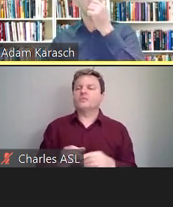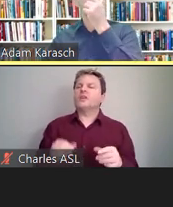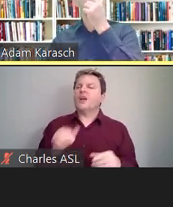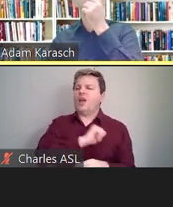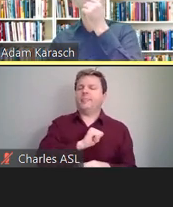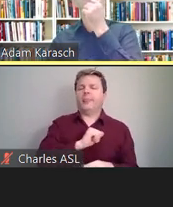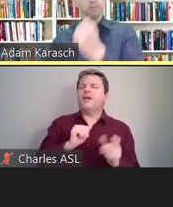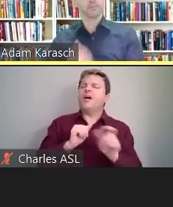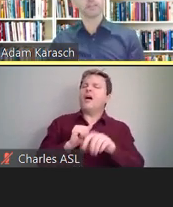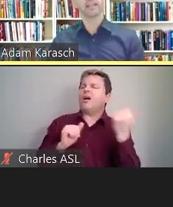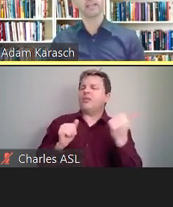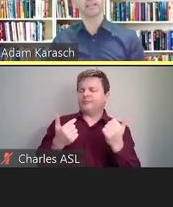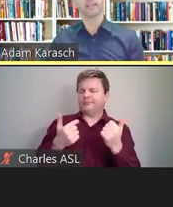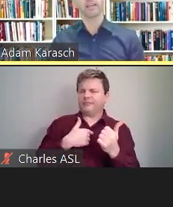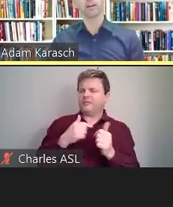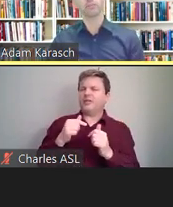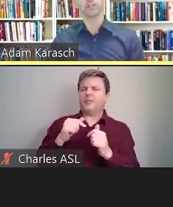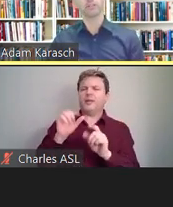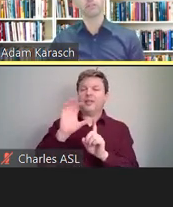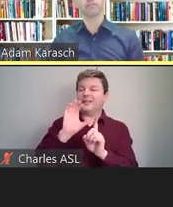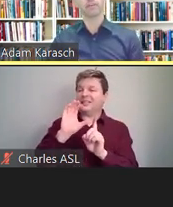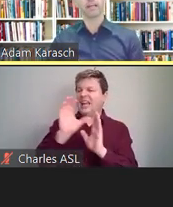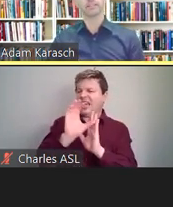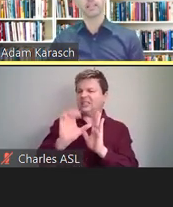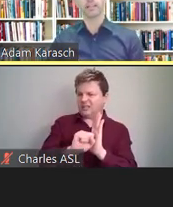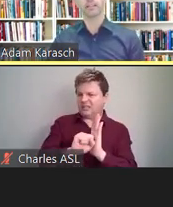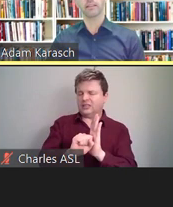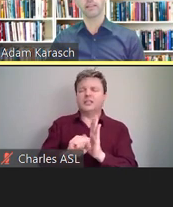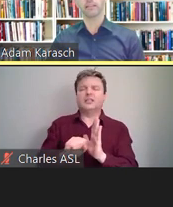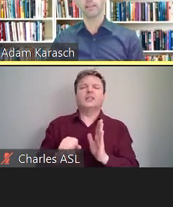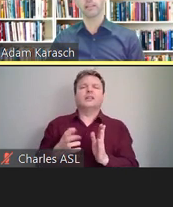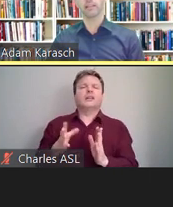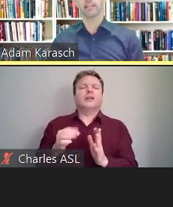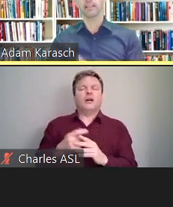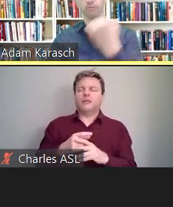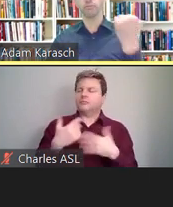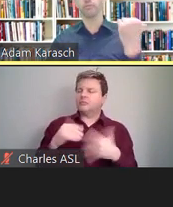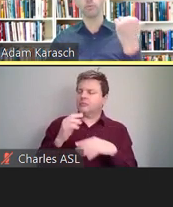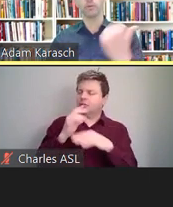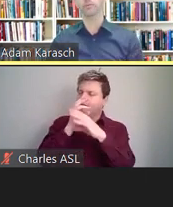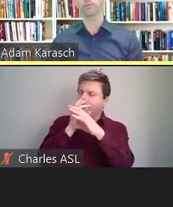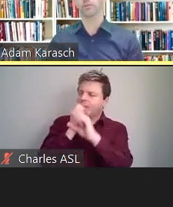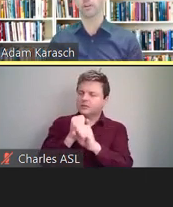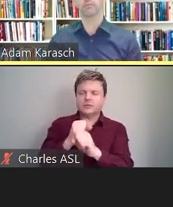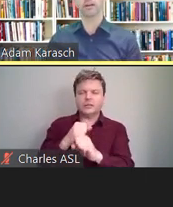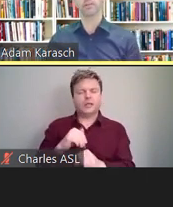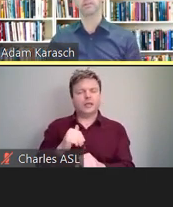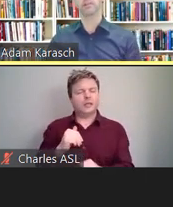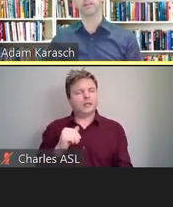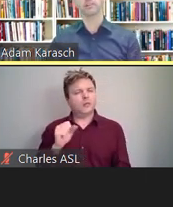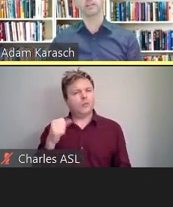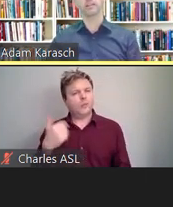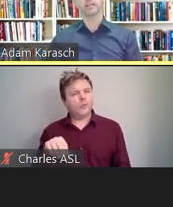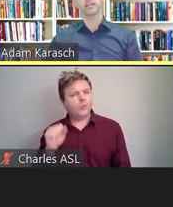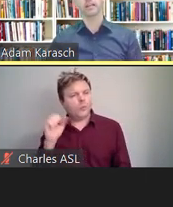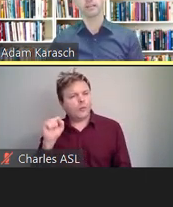studies briefly was that they are really fascinating, I think, and telling, and different from the ones that we were talking about yesterday, aren't they?